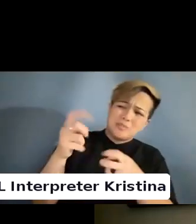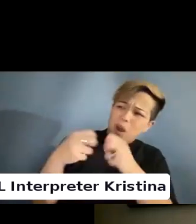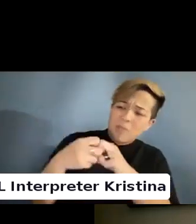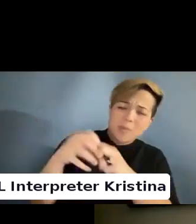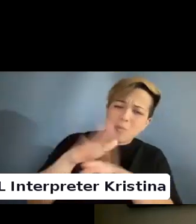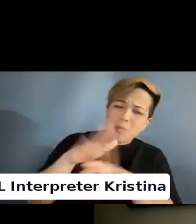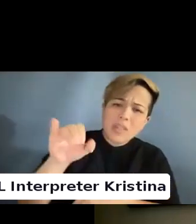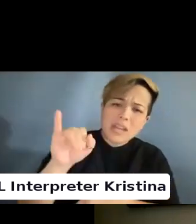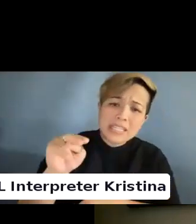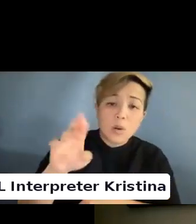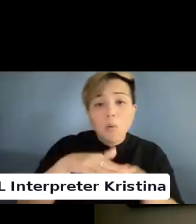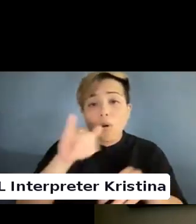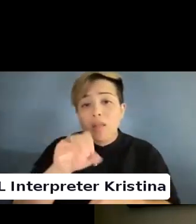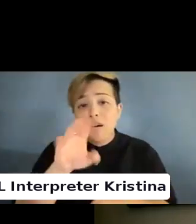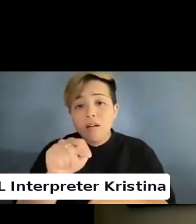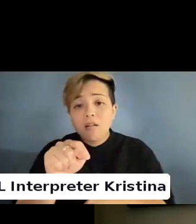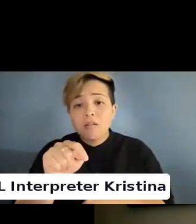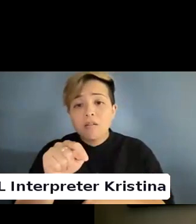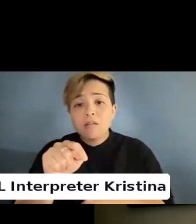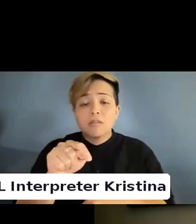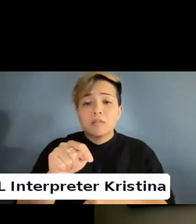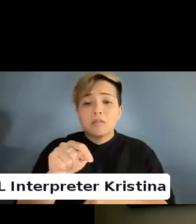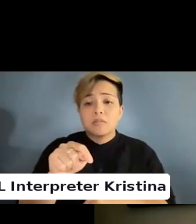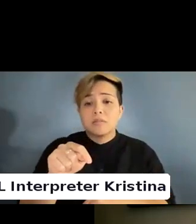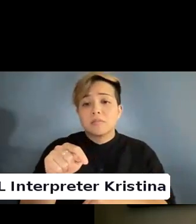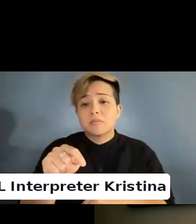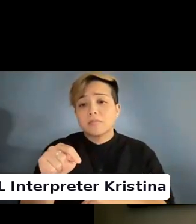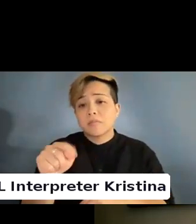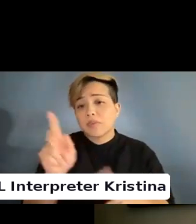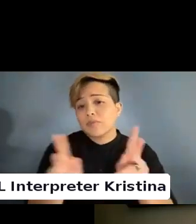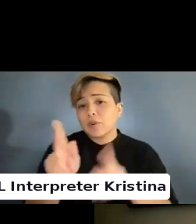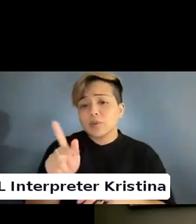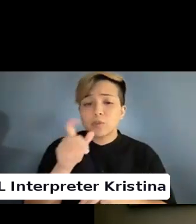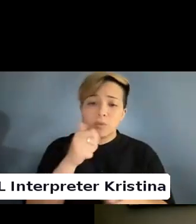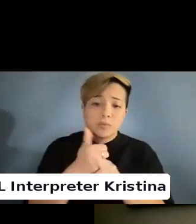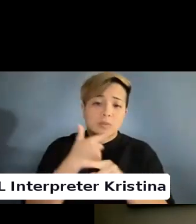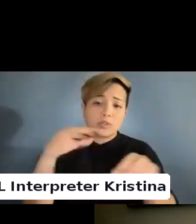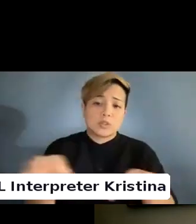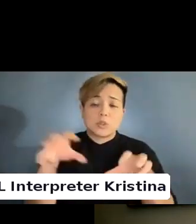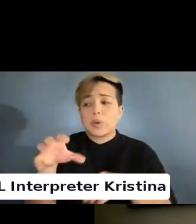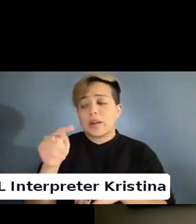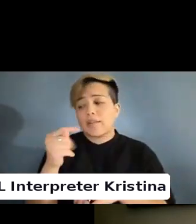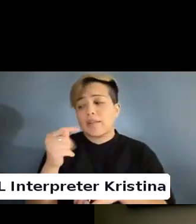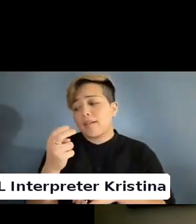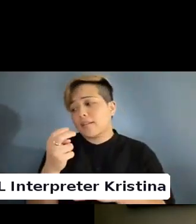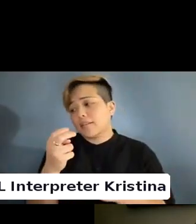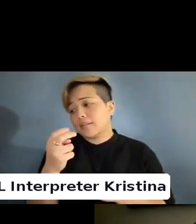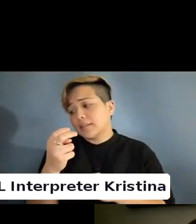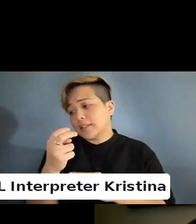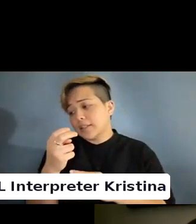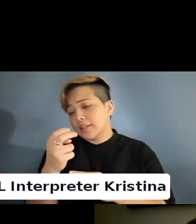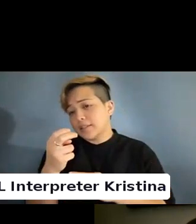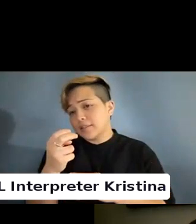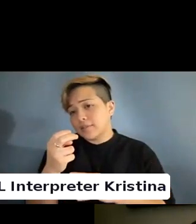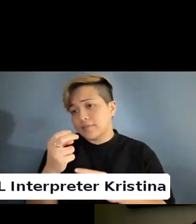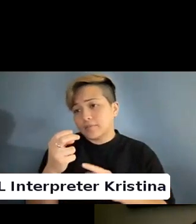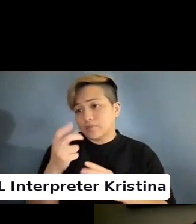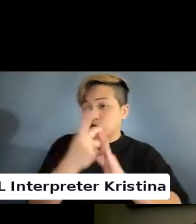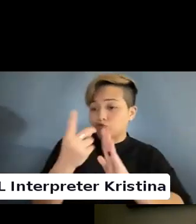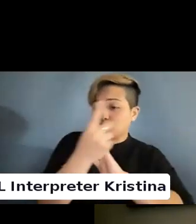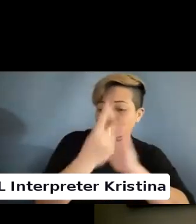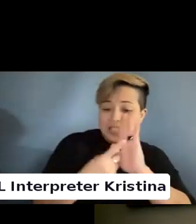in folks who are doing the who are discriminating against people within our communities or kicking